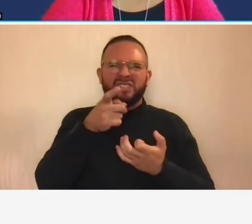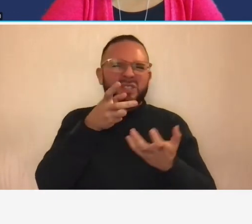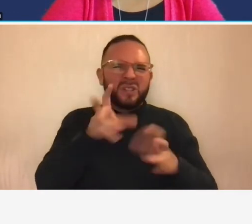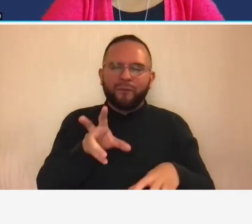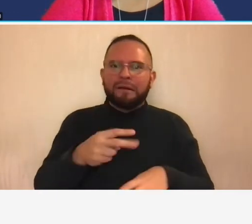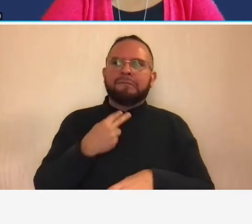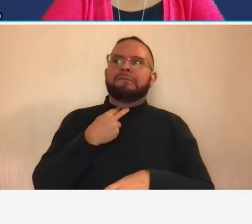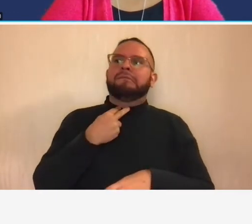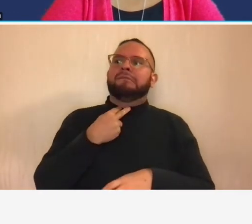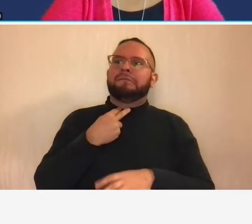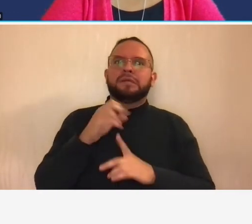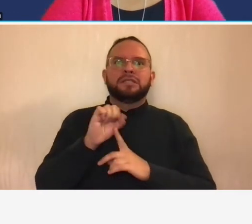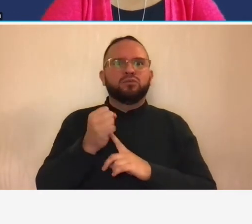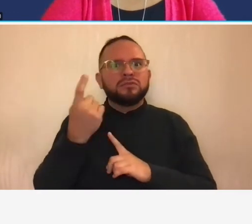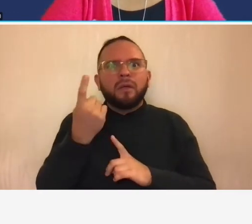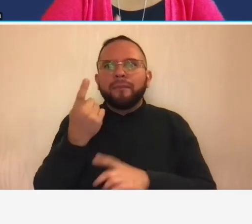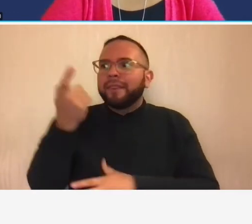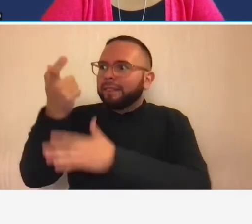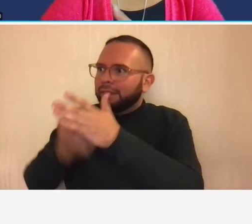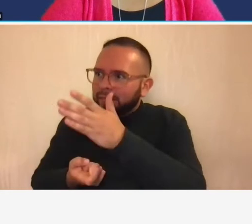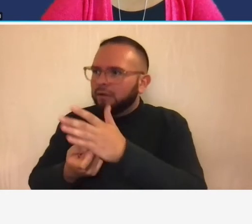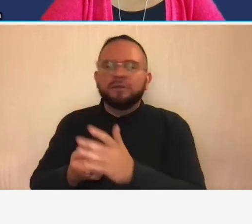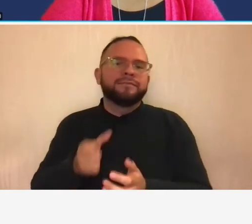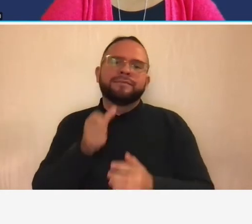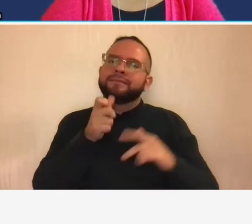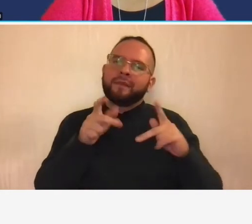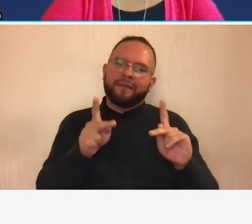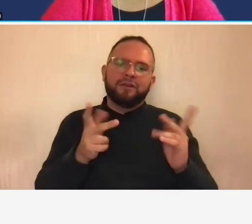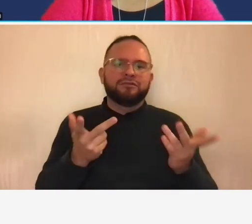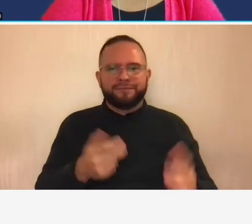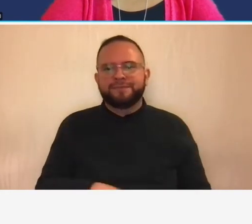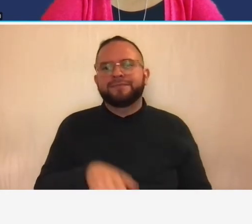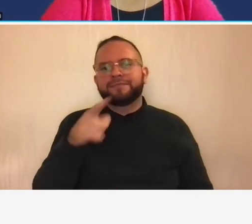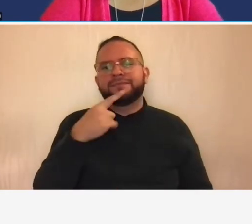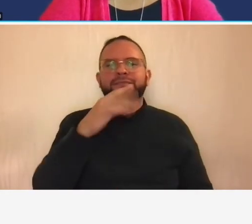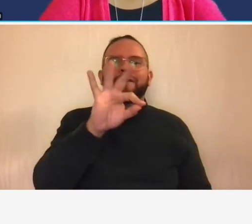that are unallowable so far eliminations exactly so you have foreign allowables